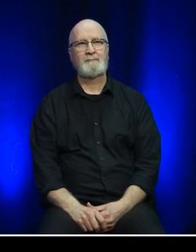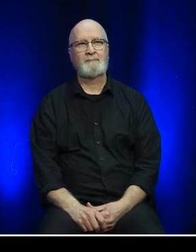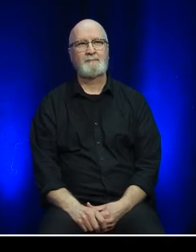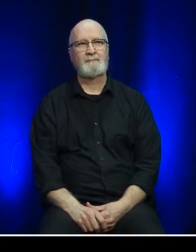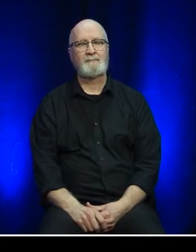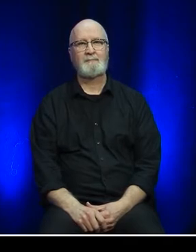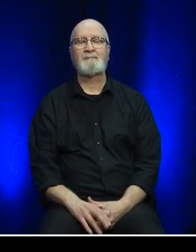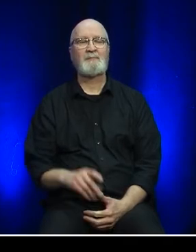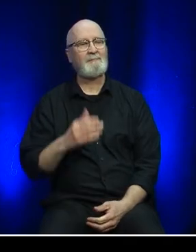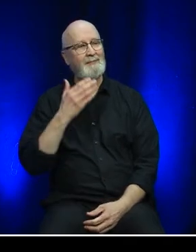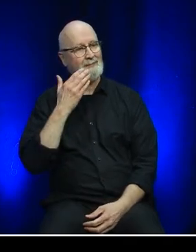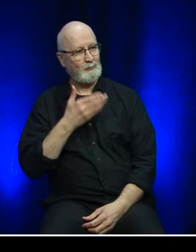Thank you, Gary.